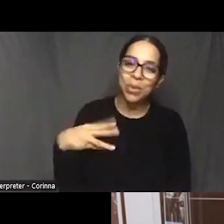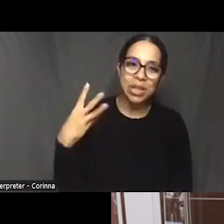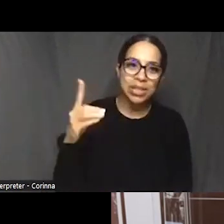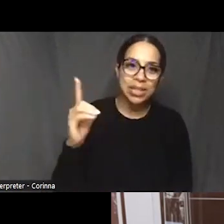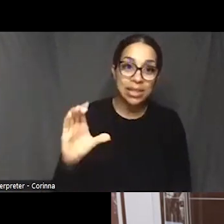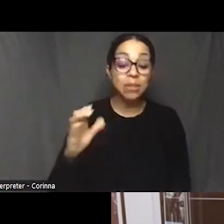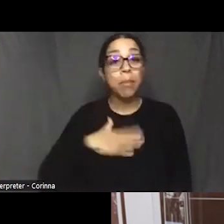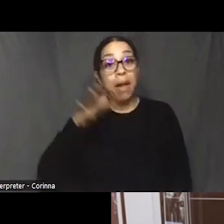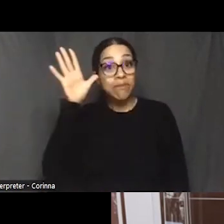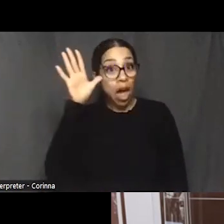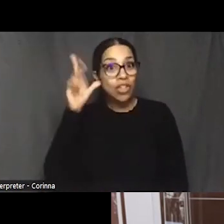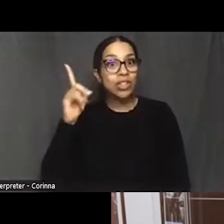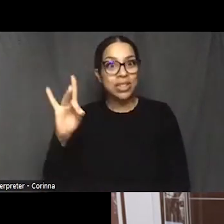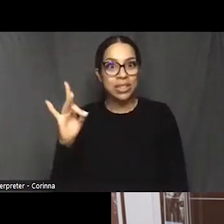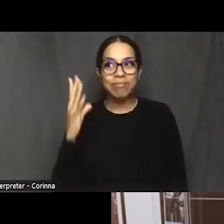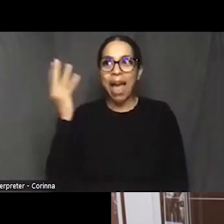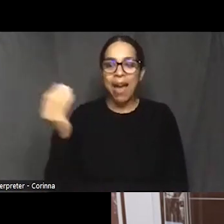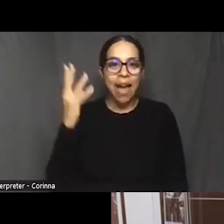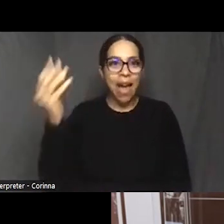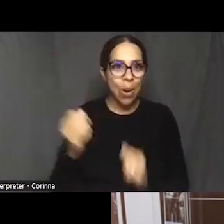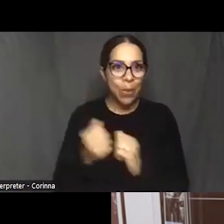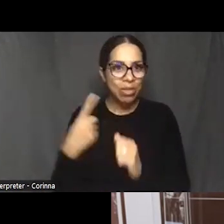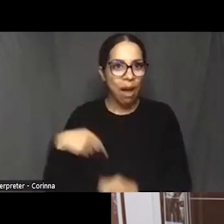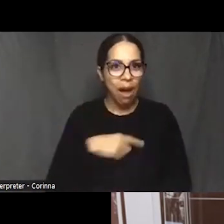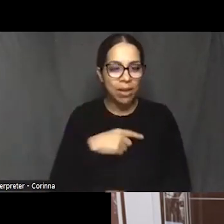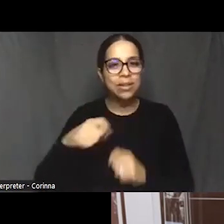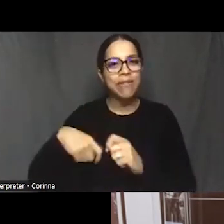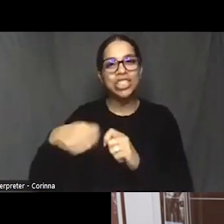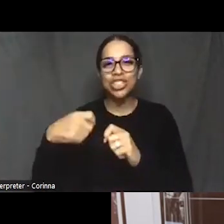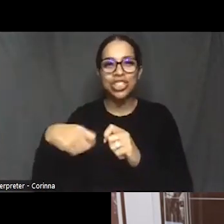when we were young, and I spent a lot of hours in the boat.